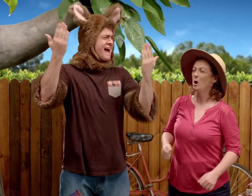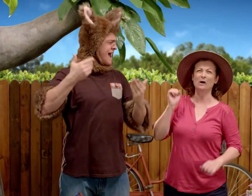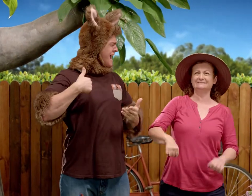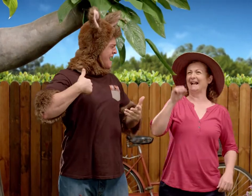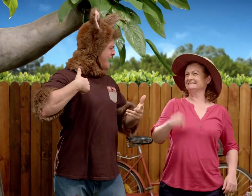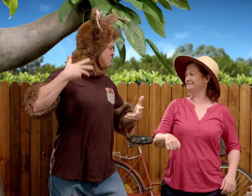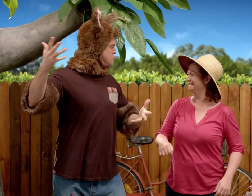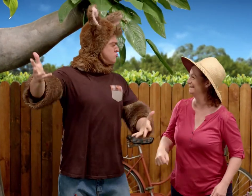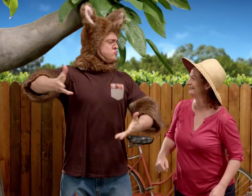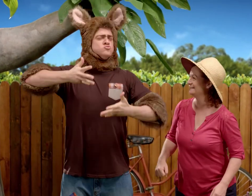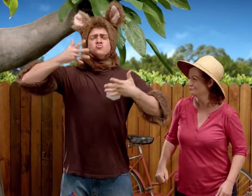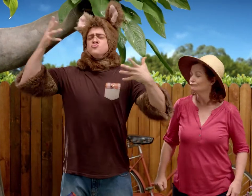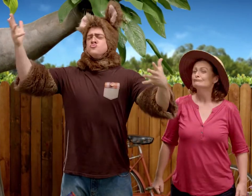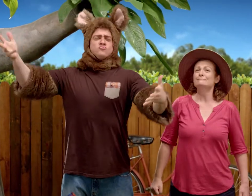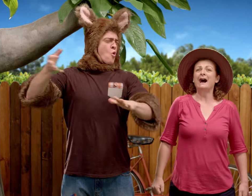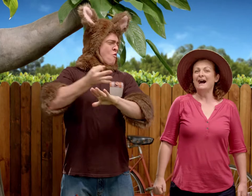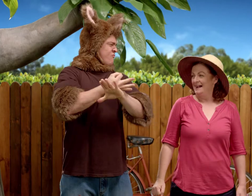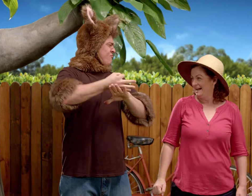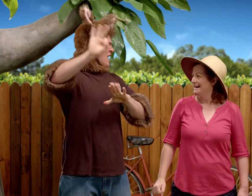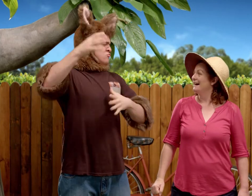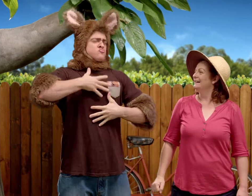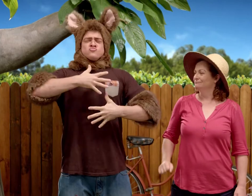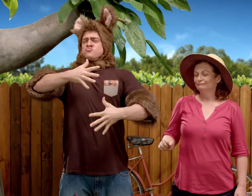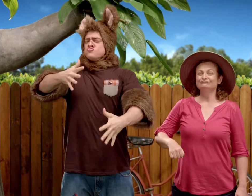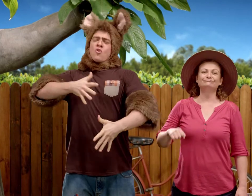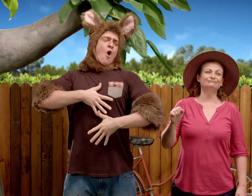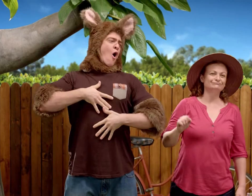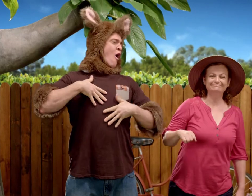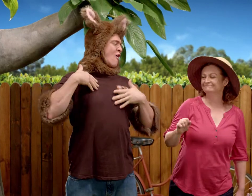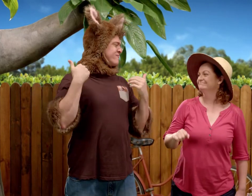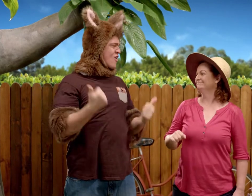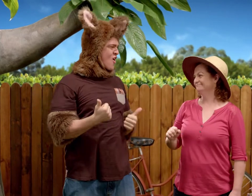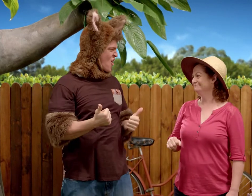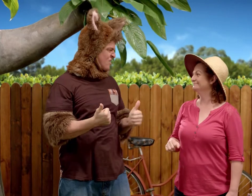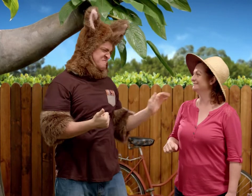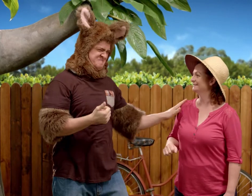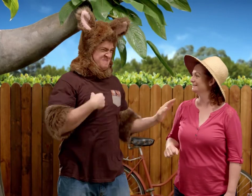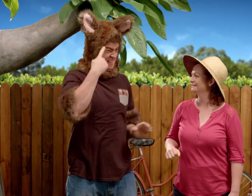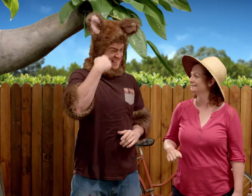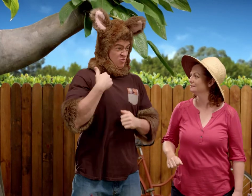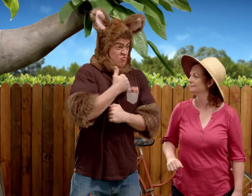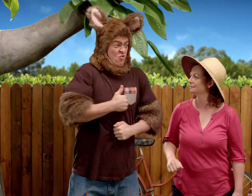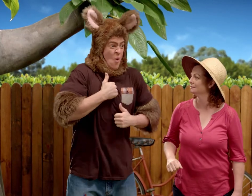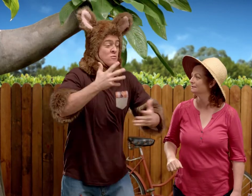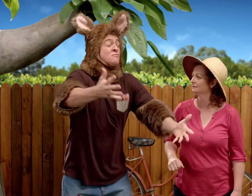Sally, isn't it such a beautiful day? The clean fresh air. It's wonderful.